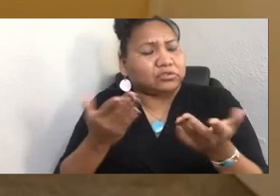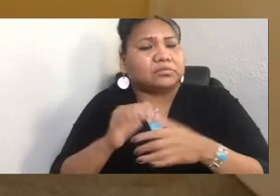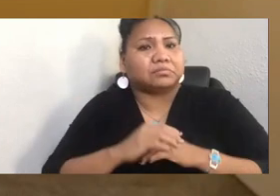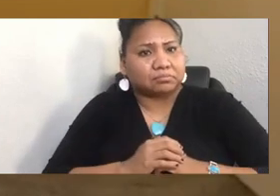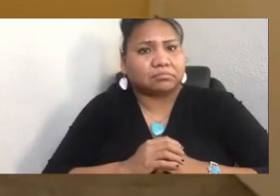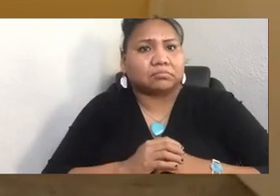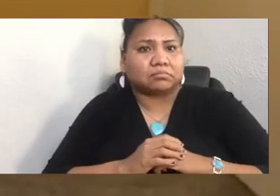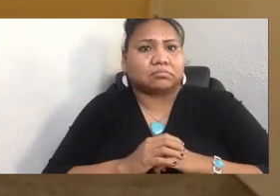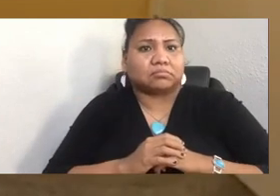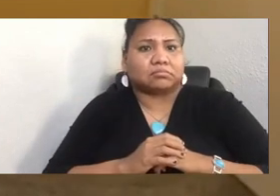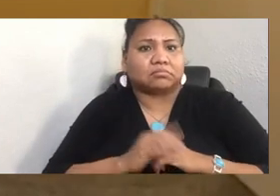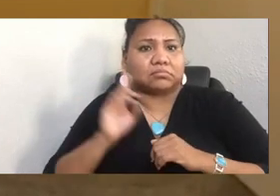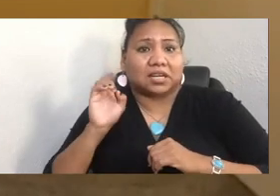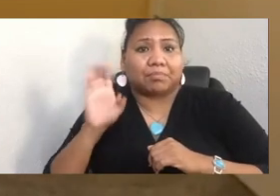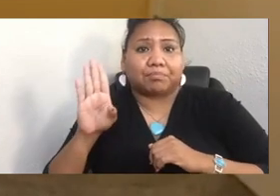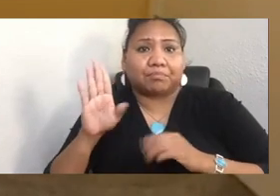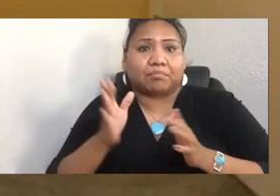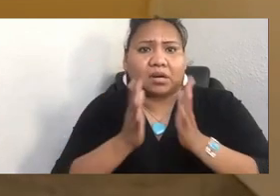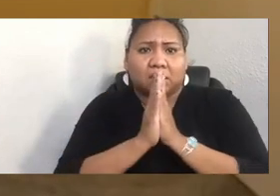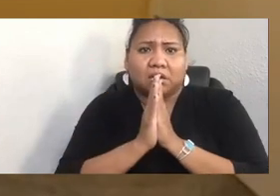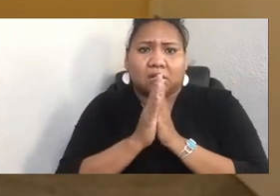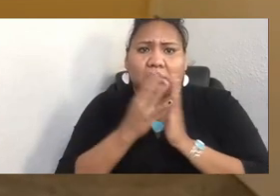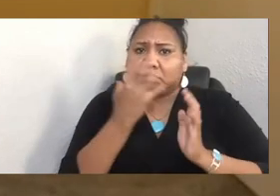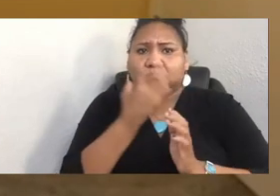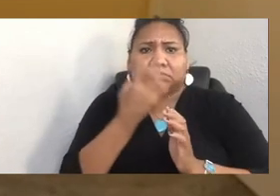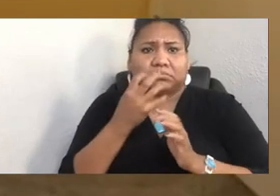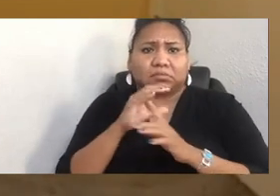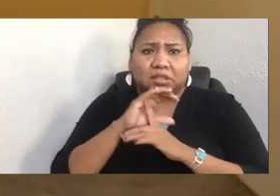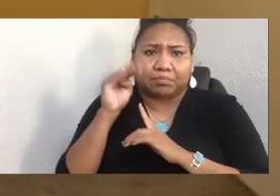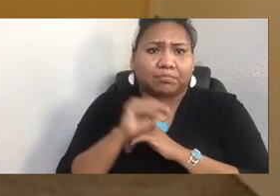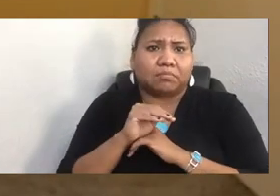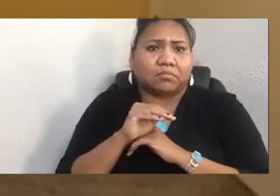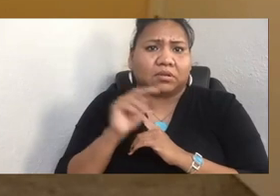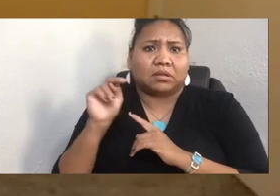is incredible curricula from NIA, from the Smithsonian, from Since Time Immemorial.